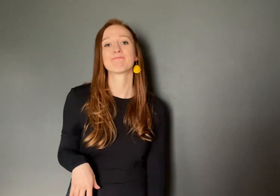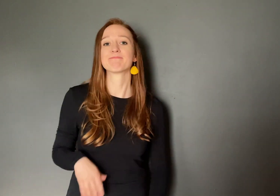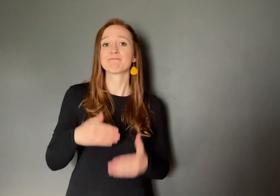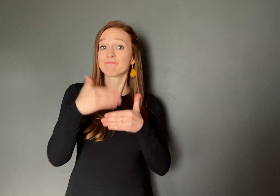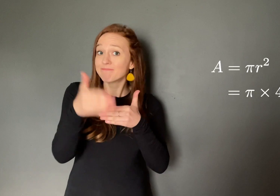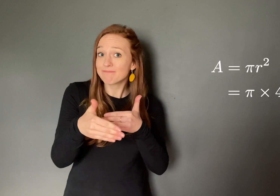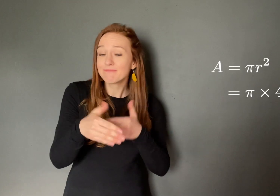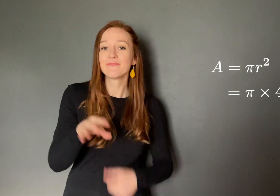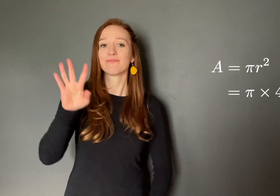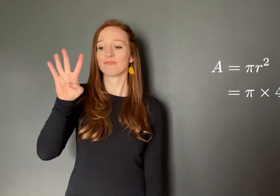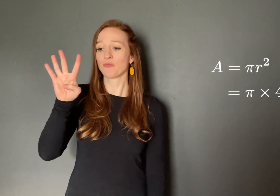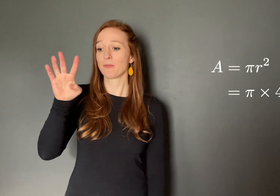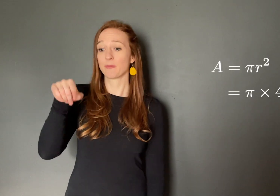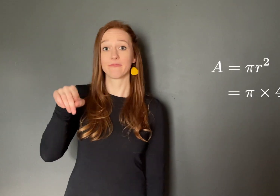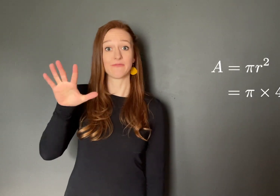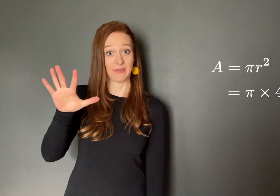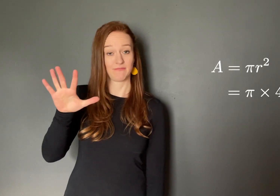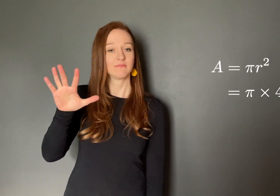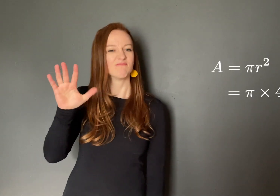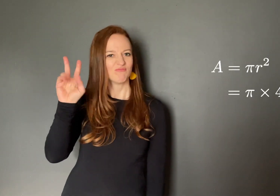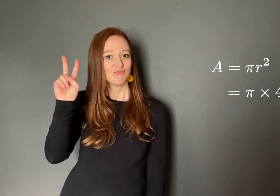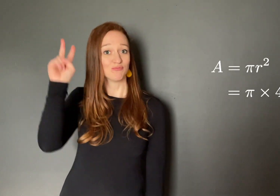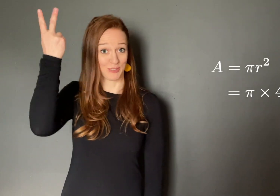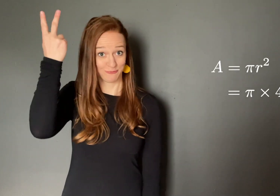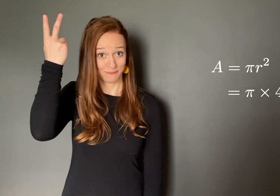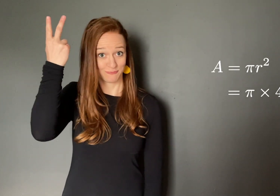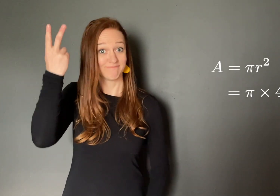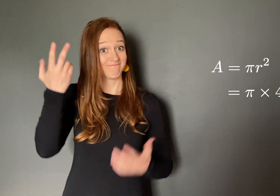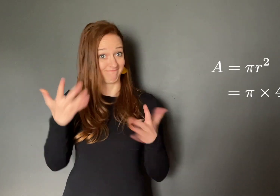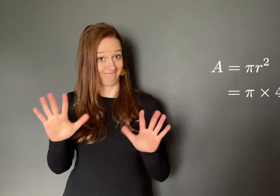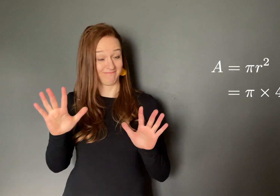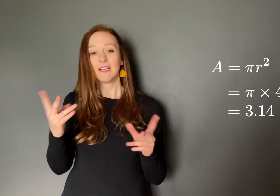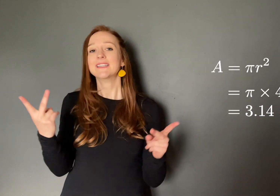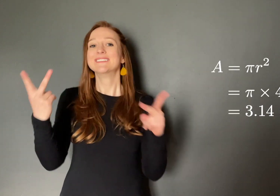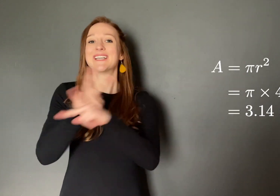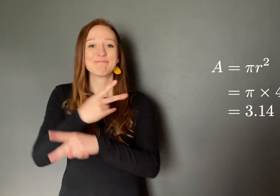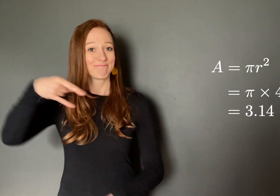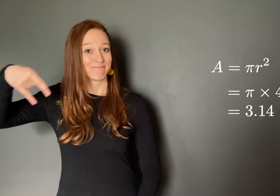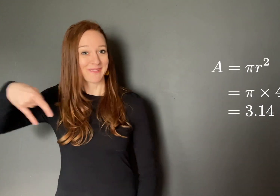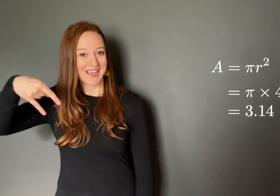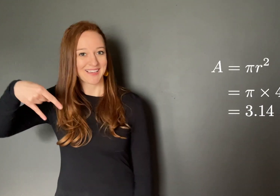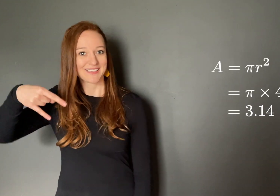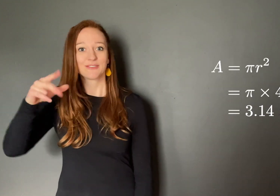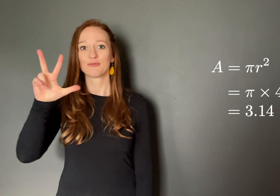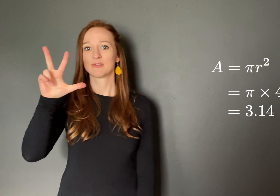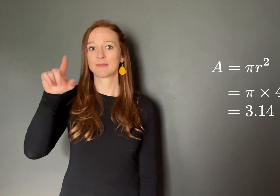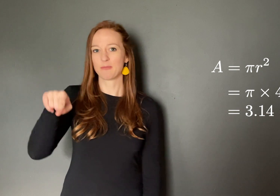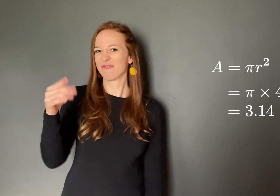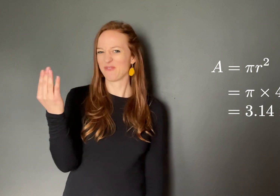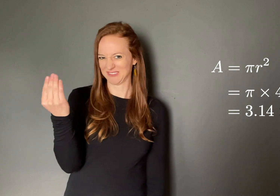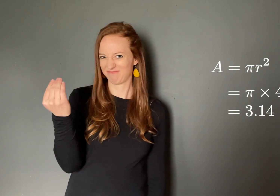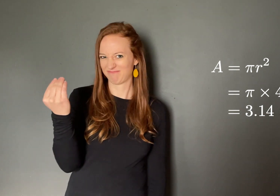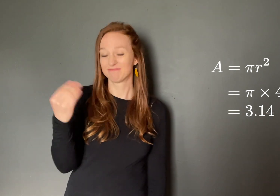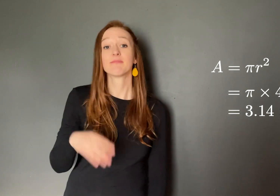Then, square 4.5 and multiply it by 3.14, or π,